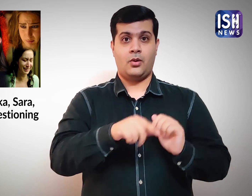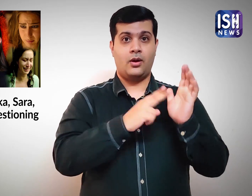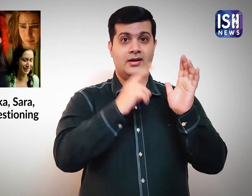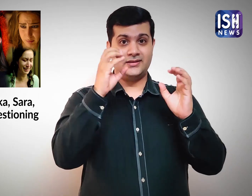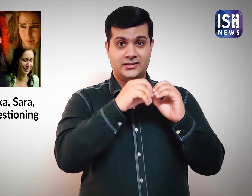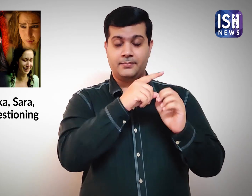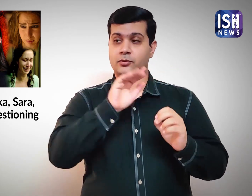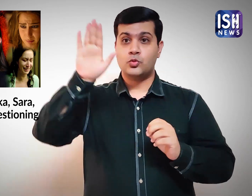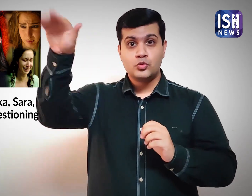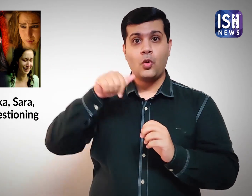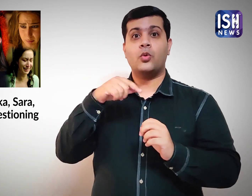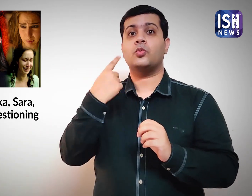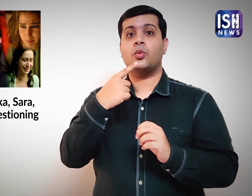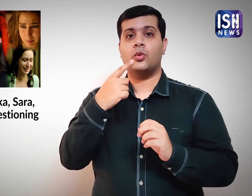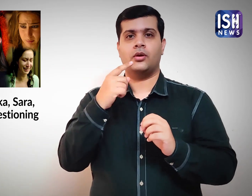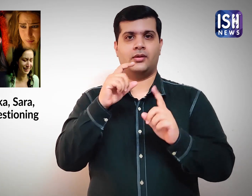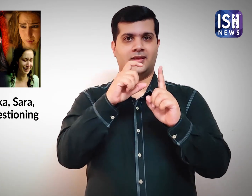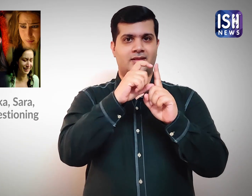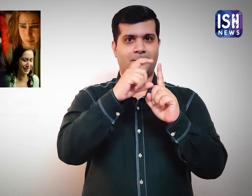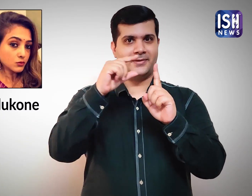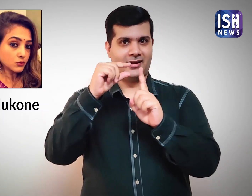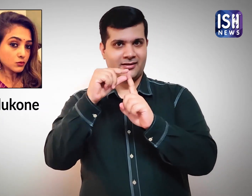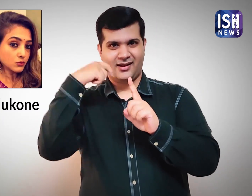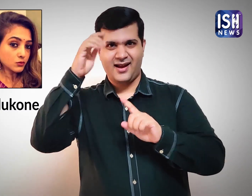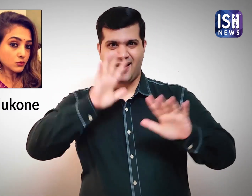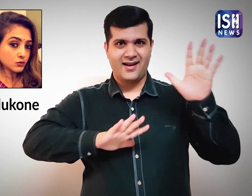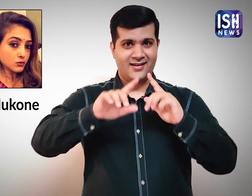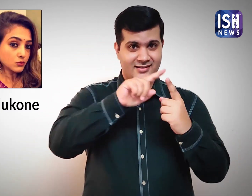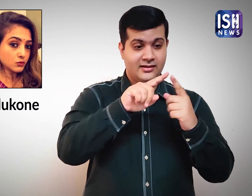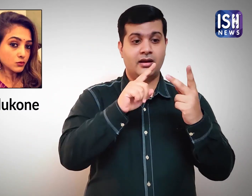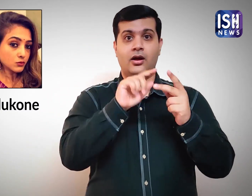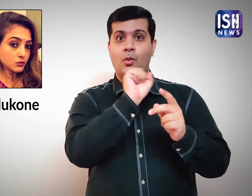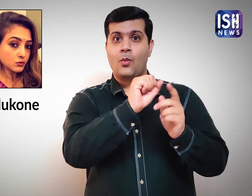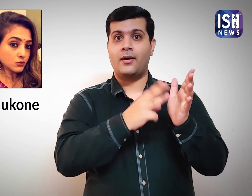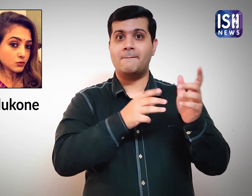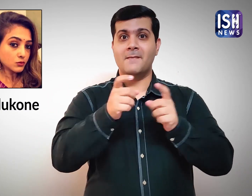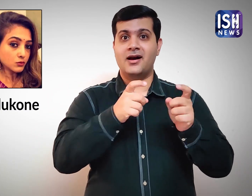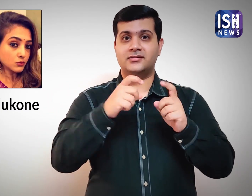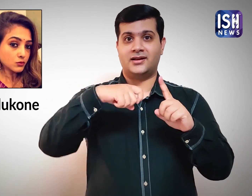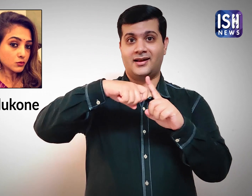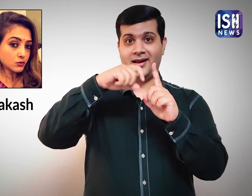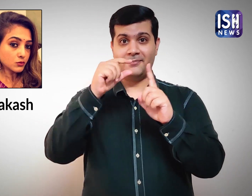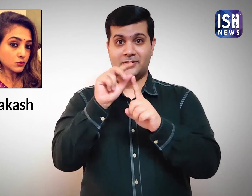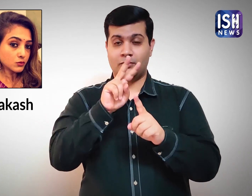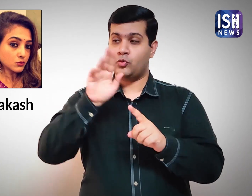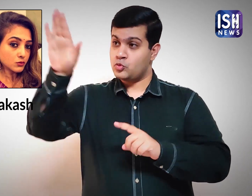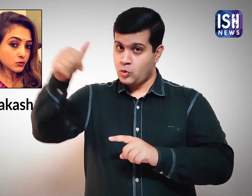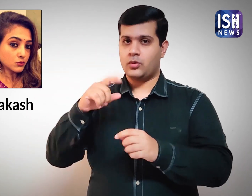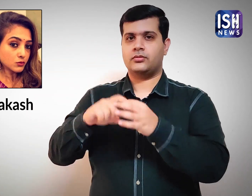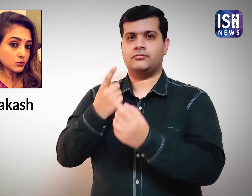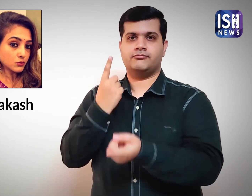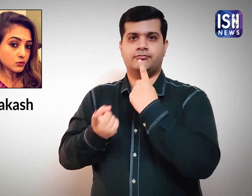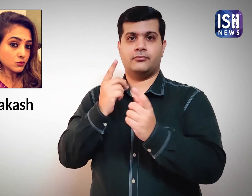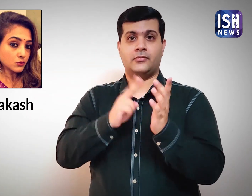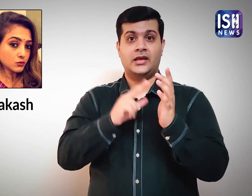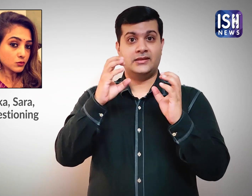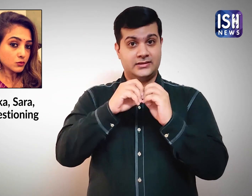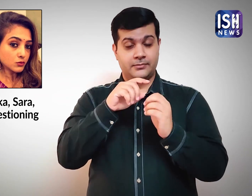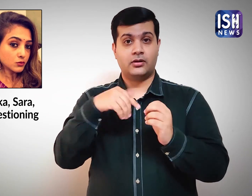Deepika Padukone and her manager Karishma Prakash have been summoned by the NCB for questioning